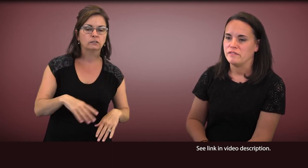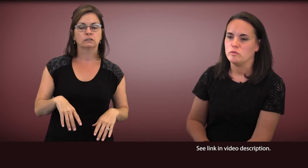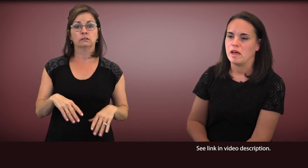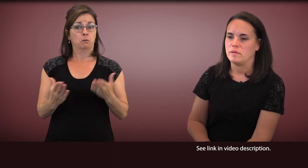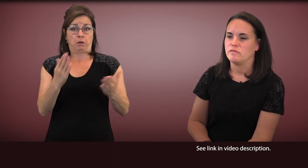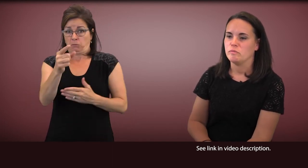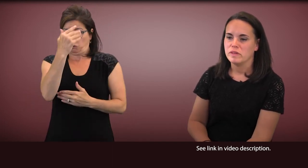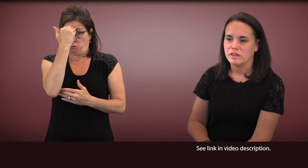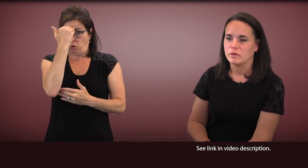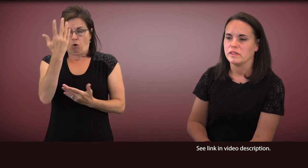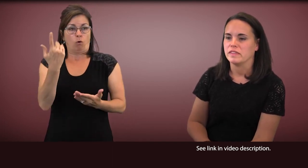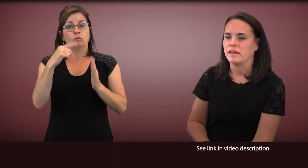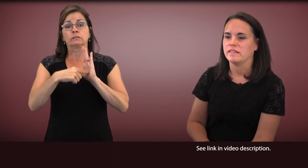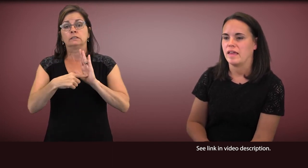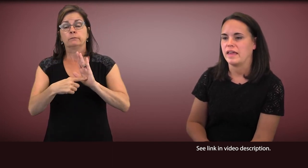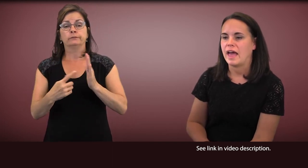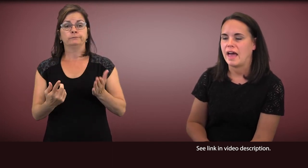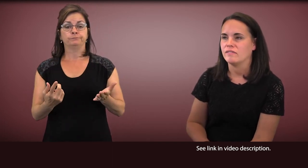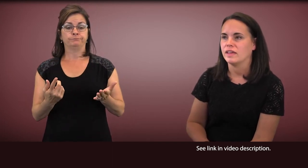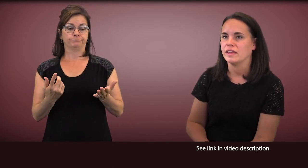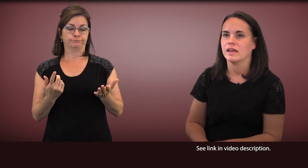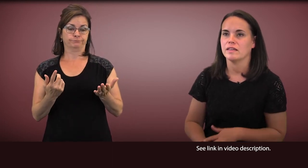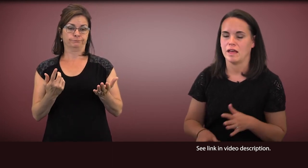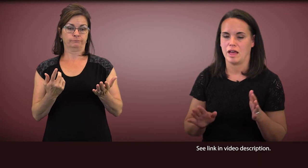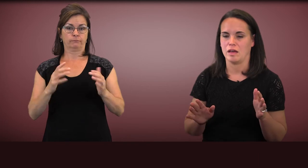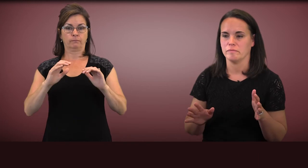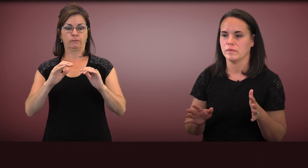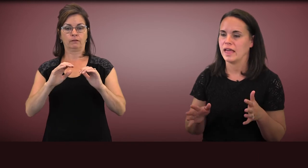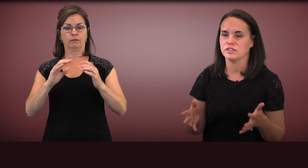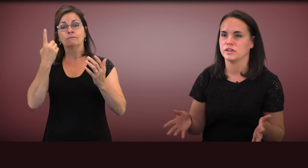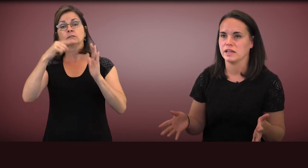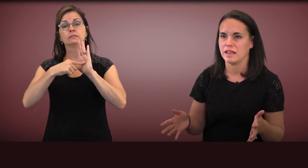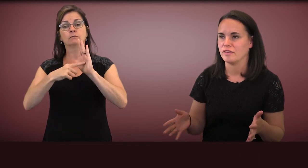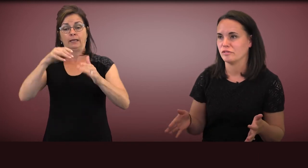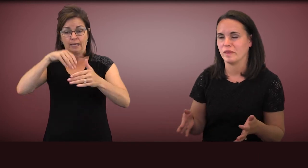Many of you might be familiar with things like entering a classroom,